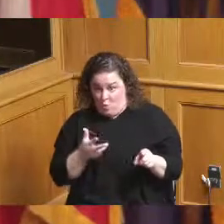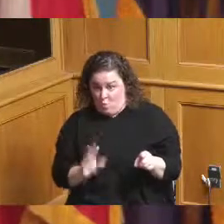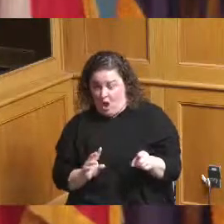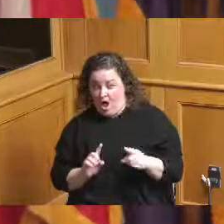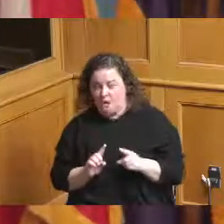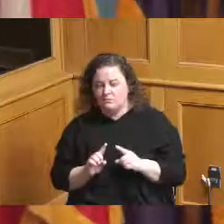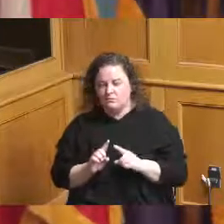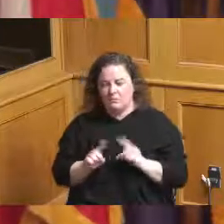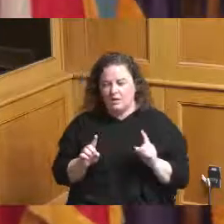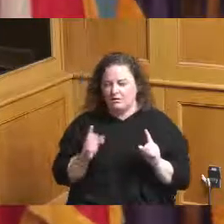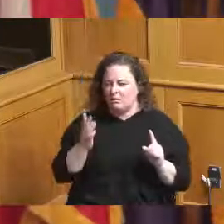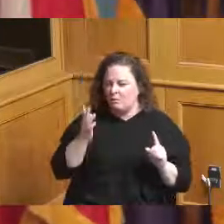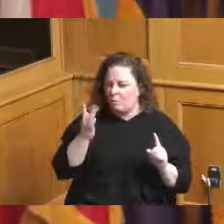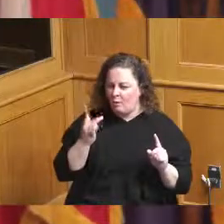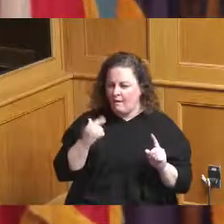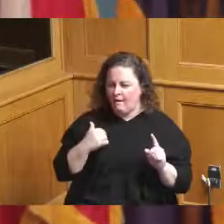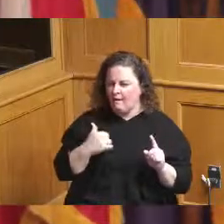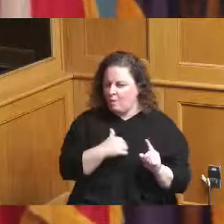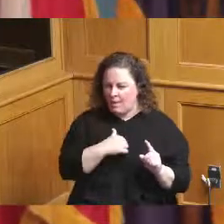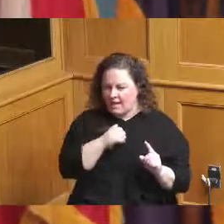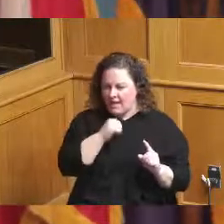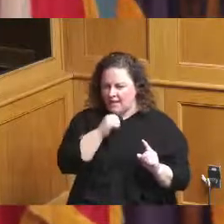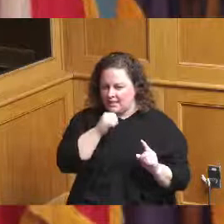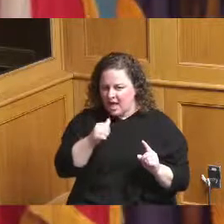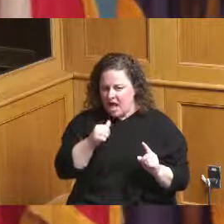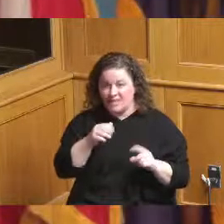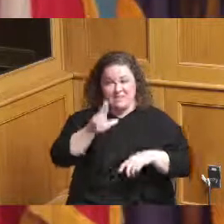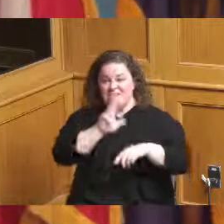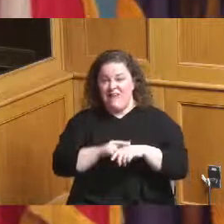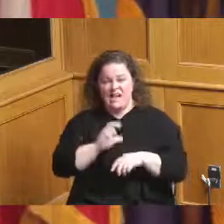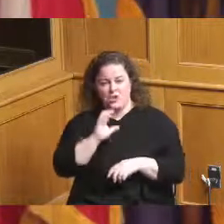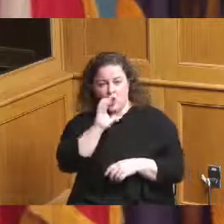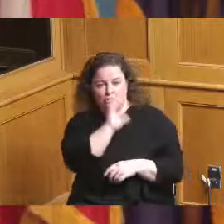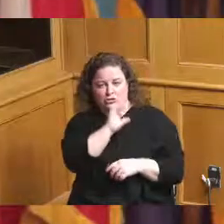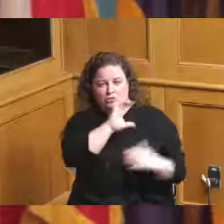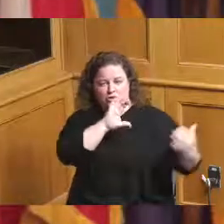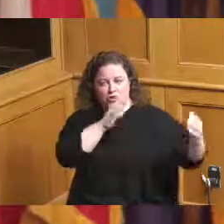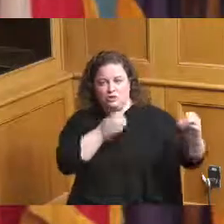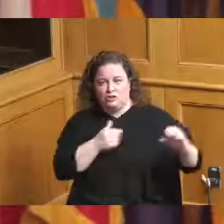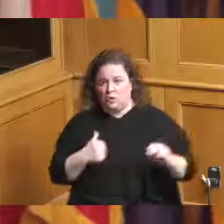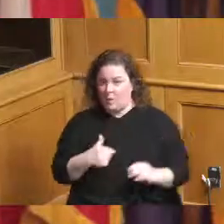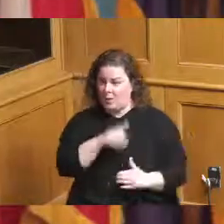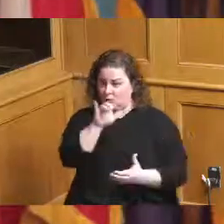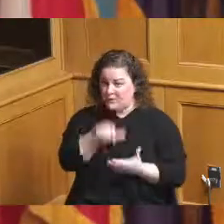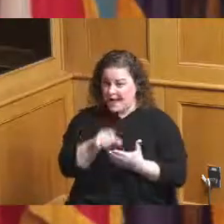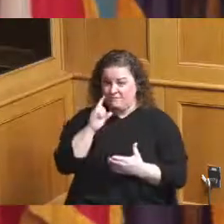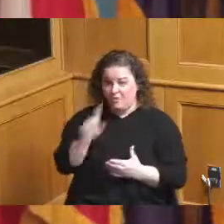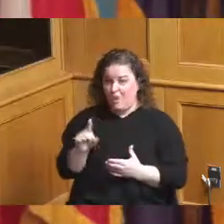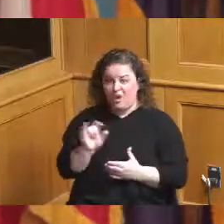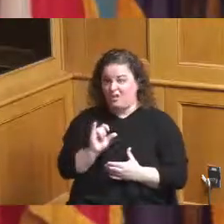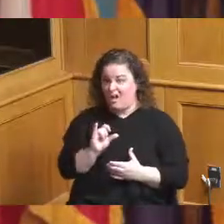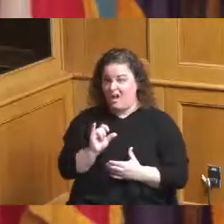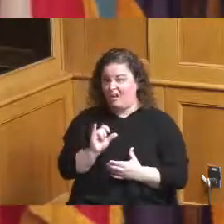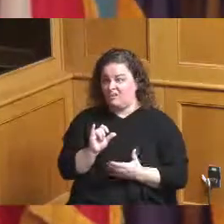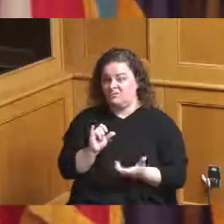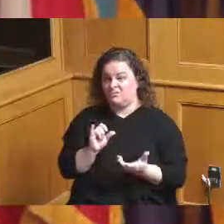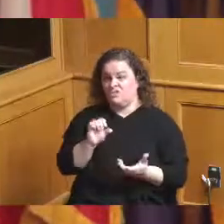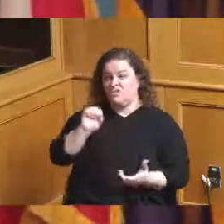not do a national search we do it for stuff like a superintendent of a public school why wouldn't